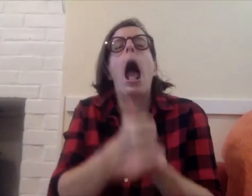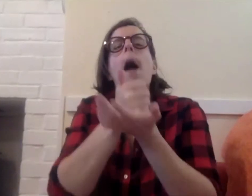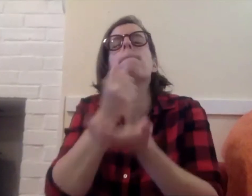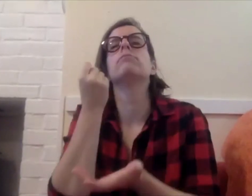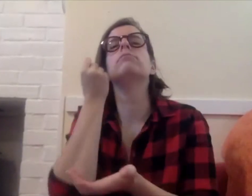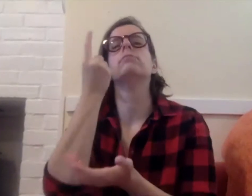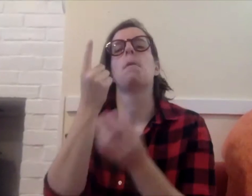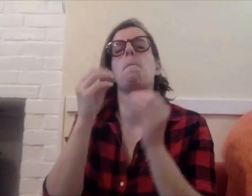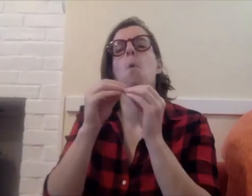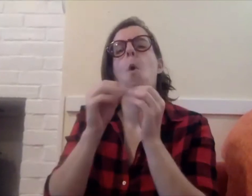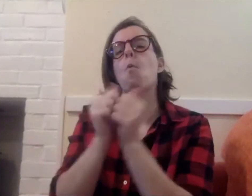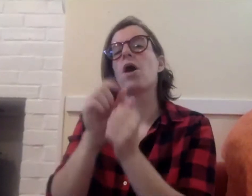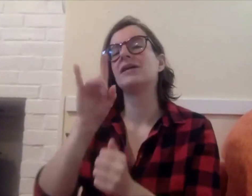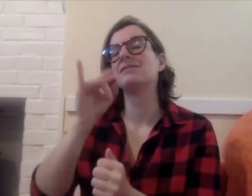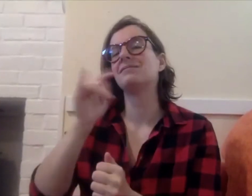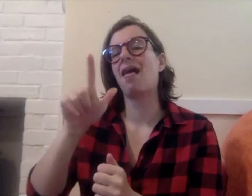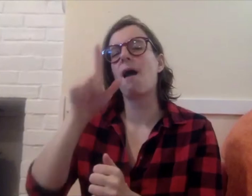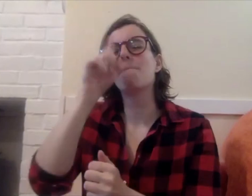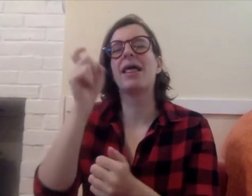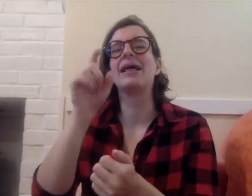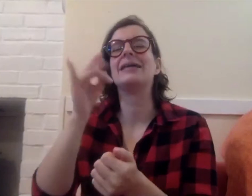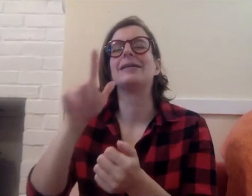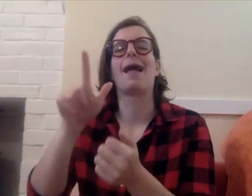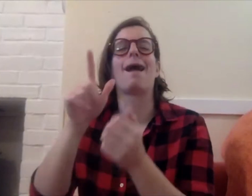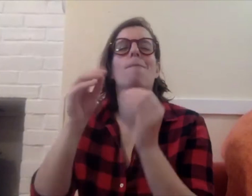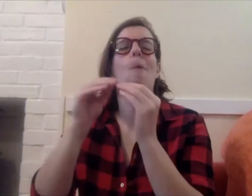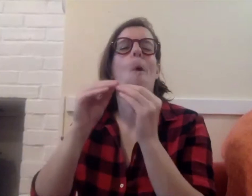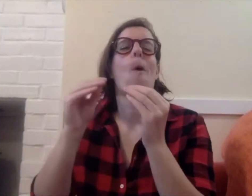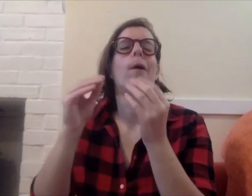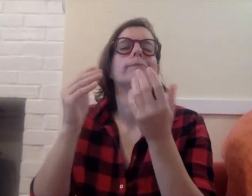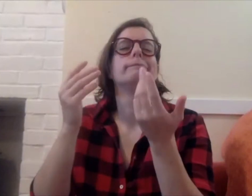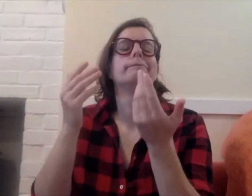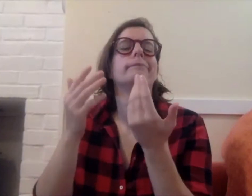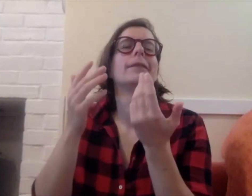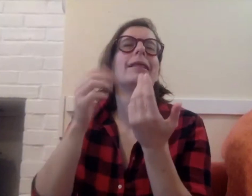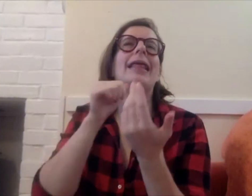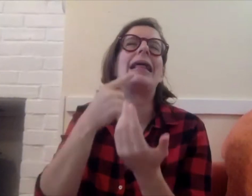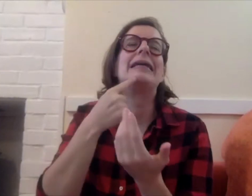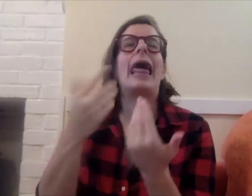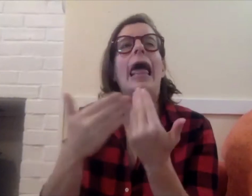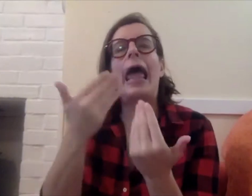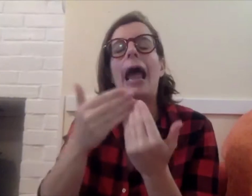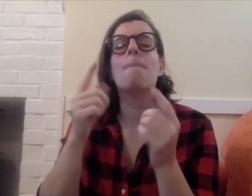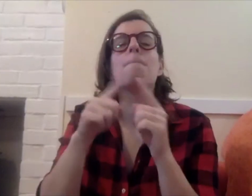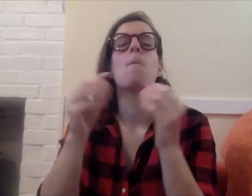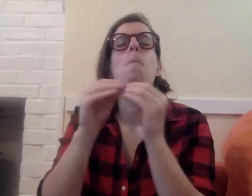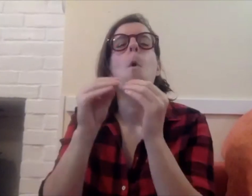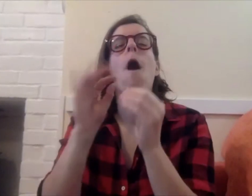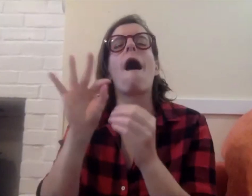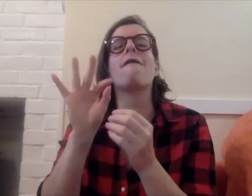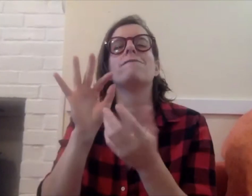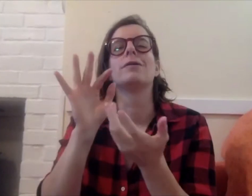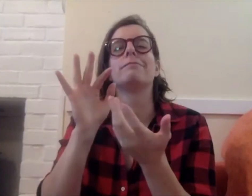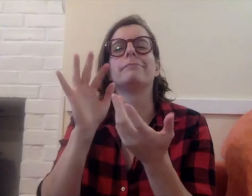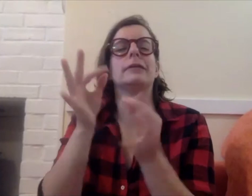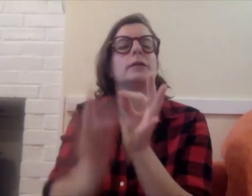of how cameras work can really help you be a better digital photographer. Because digital photography is.. I don't